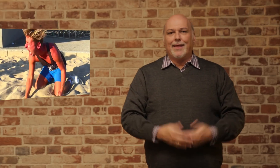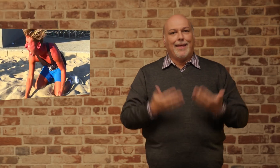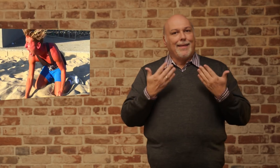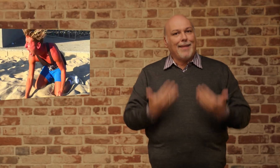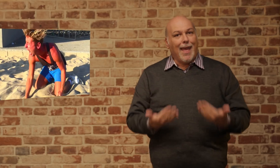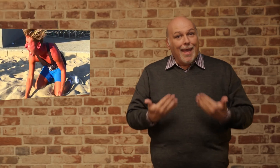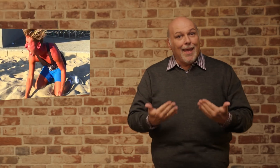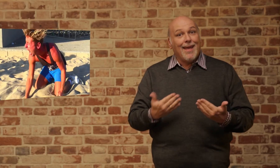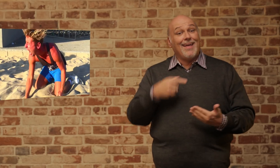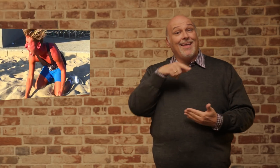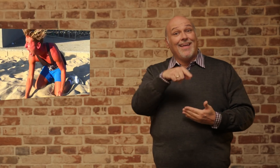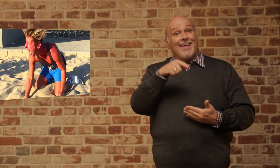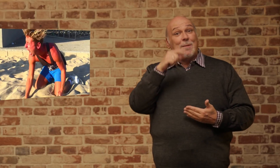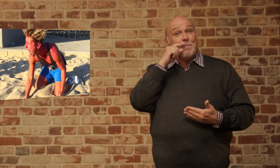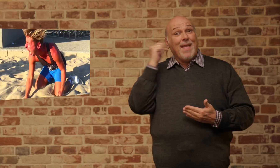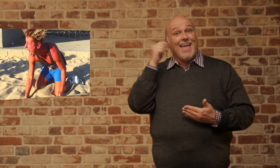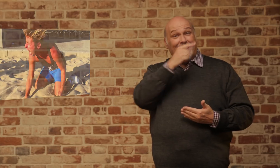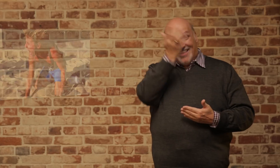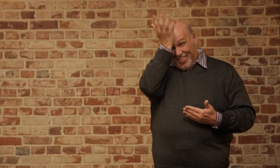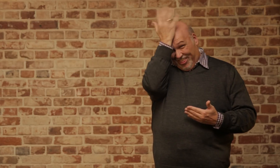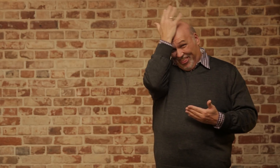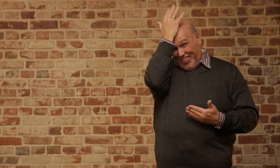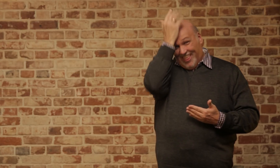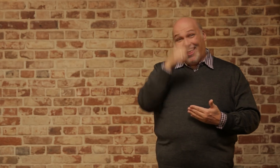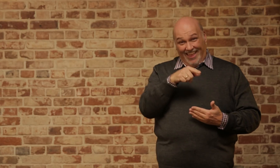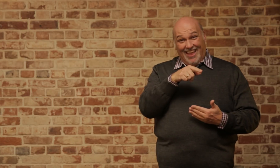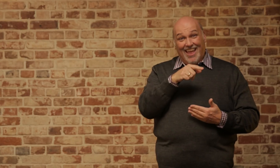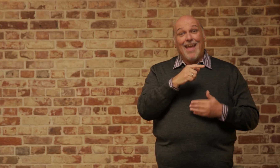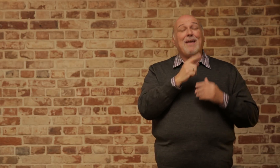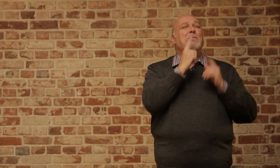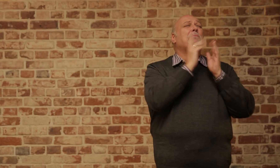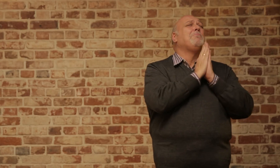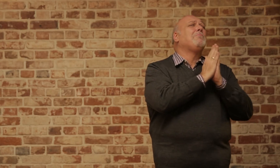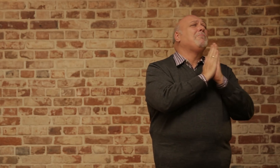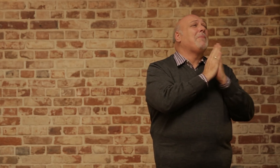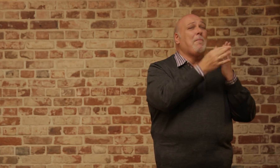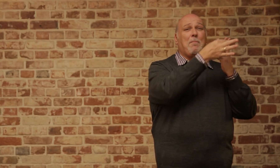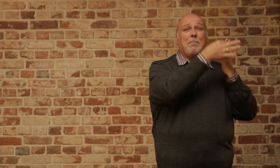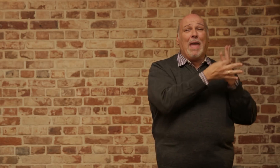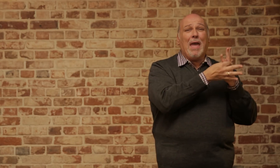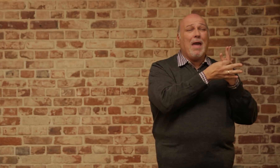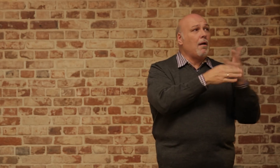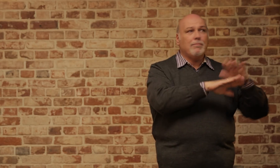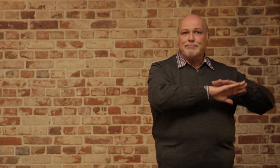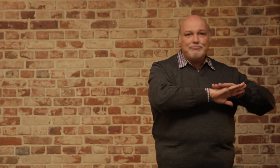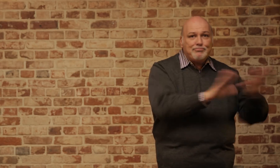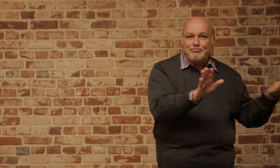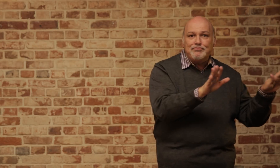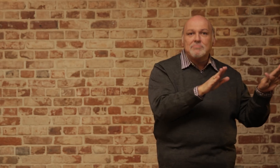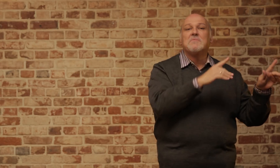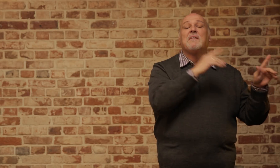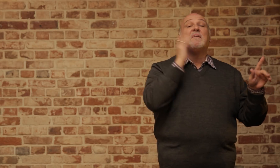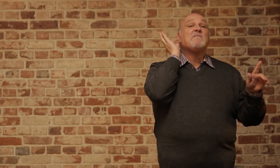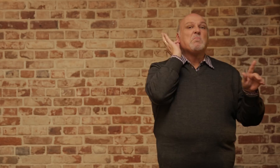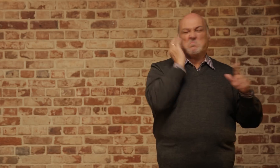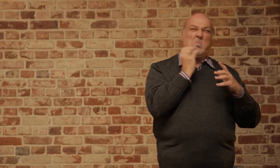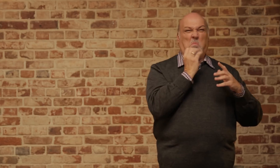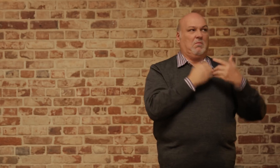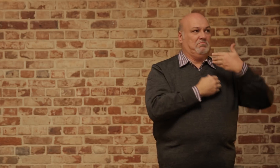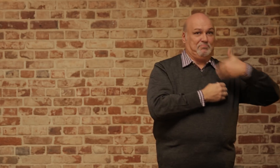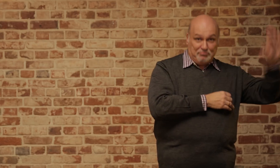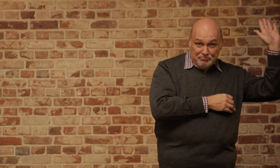Now that this guy didn't give the ring to the woman in the first video,